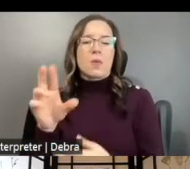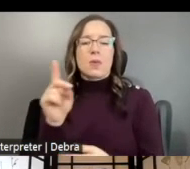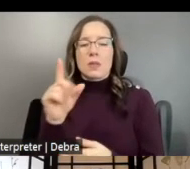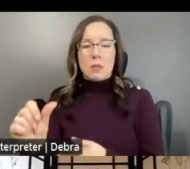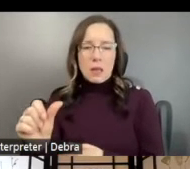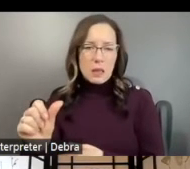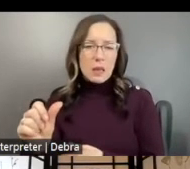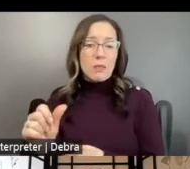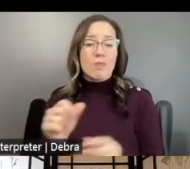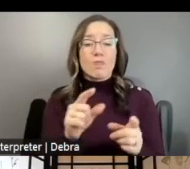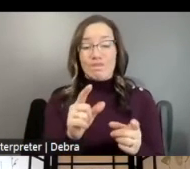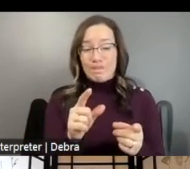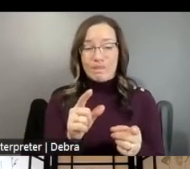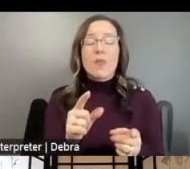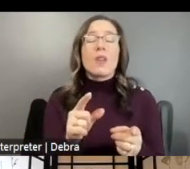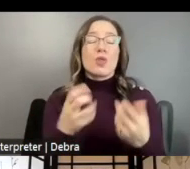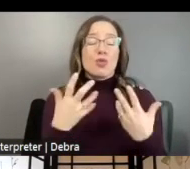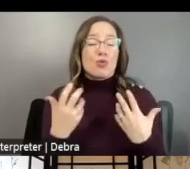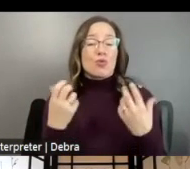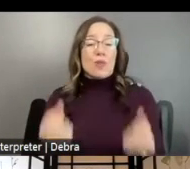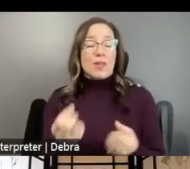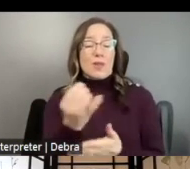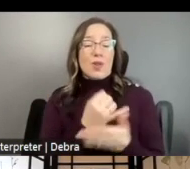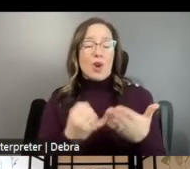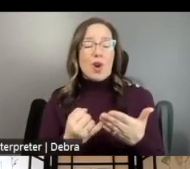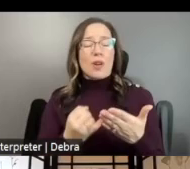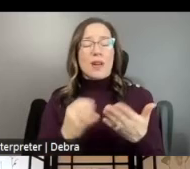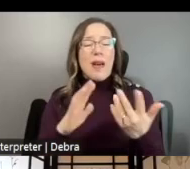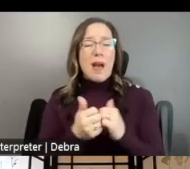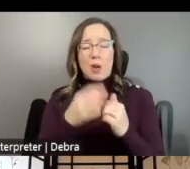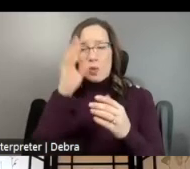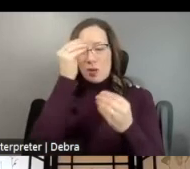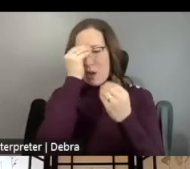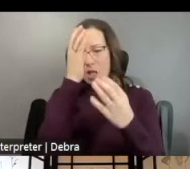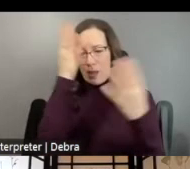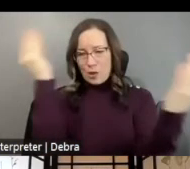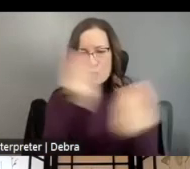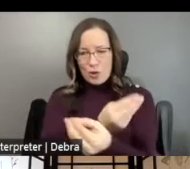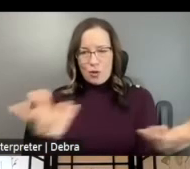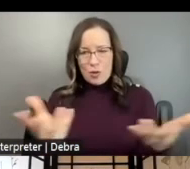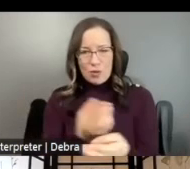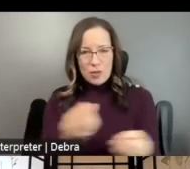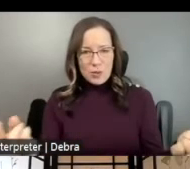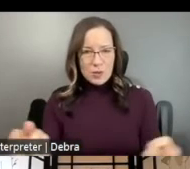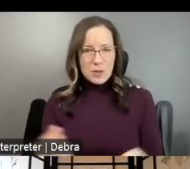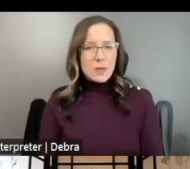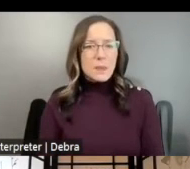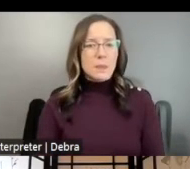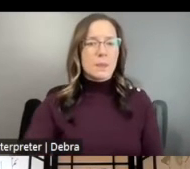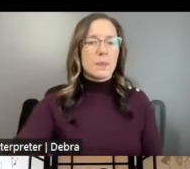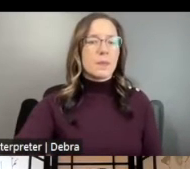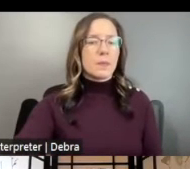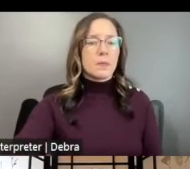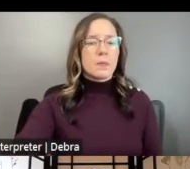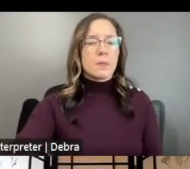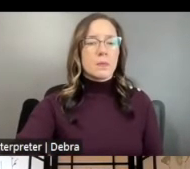THE ABILITY TO STRENGTHEN THE ART SECTOR THROUGH KNOWLEDGE SHARING AND RESOURCES. NEA GRANTS ARE